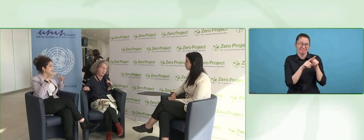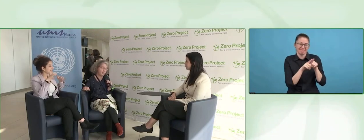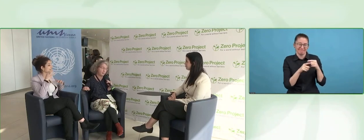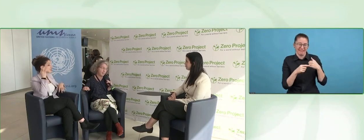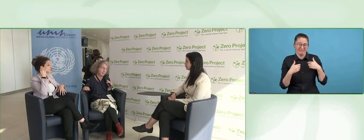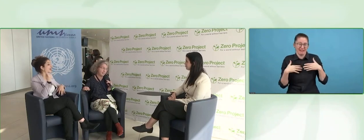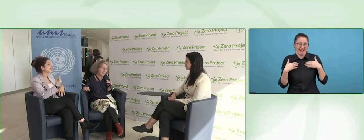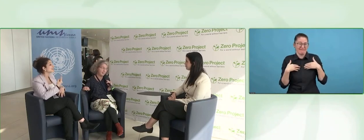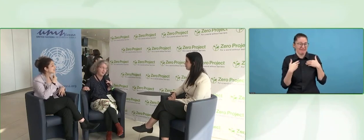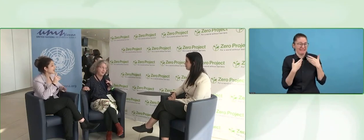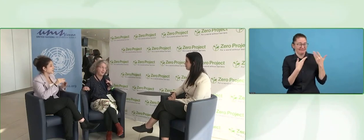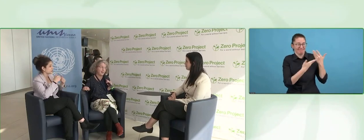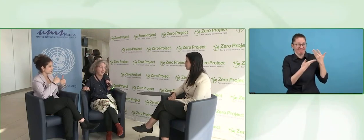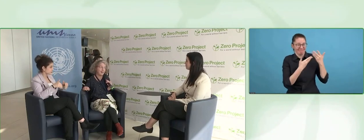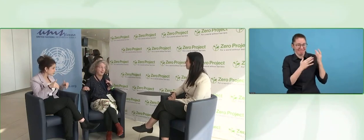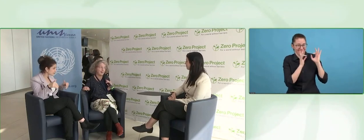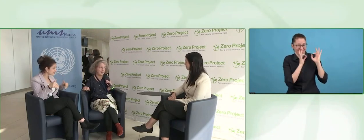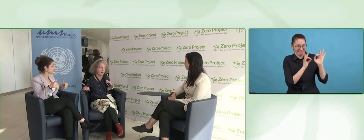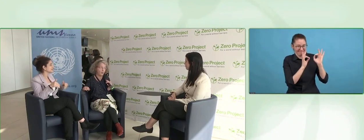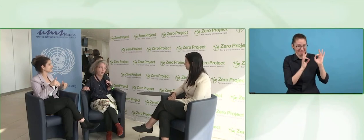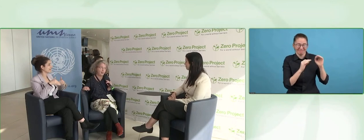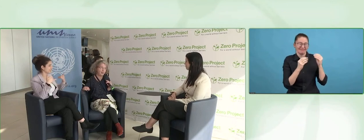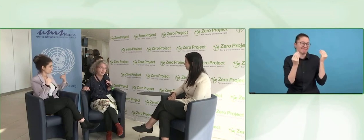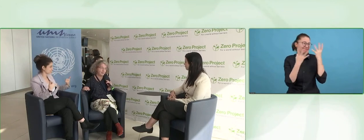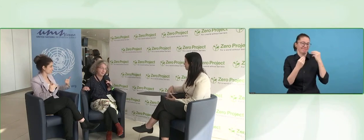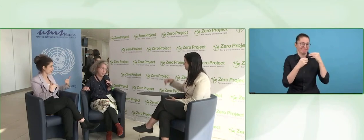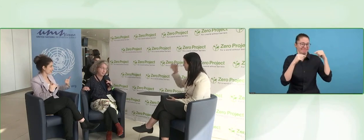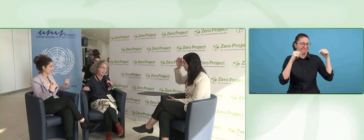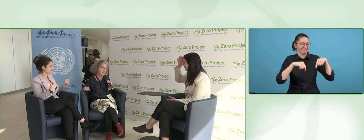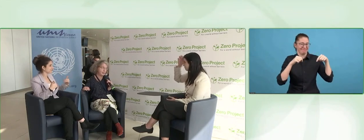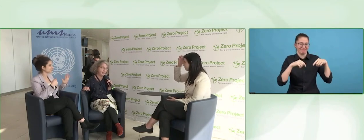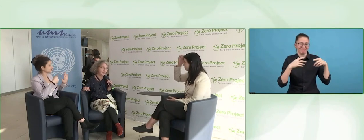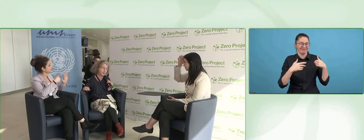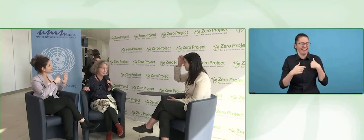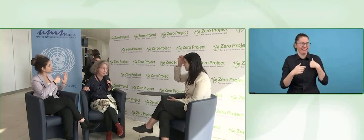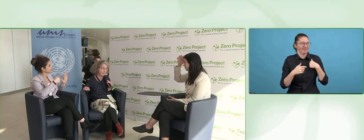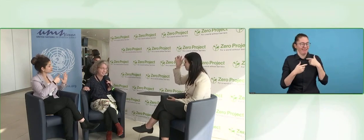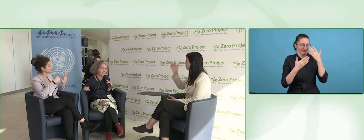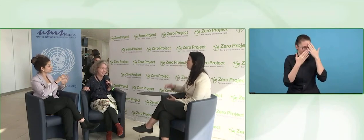with disabilities, and now, we are six MVPs with disabilities.